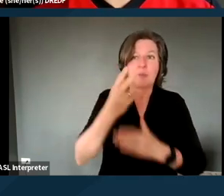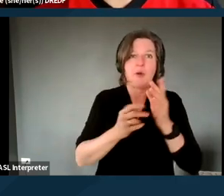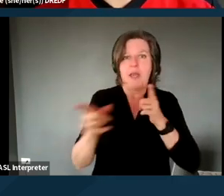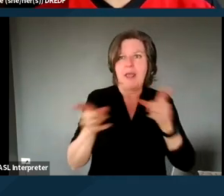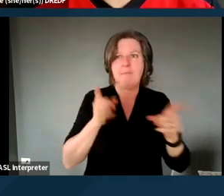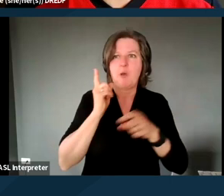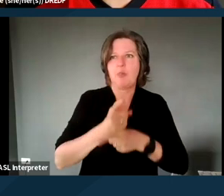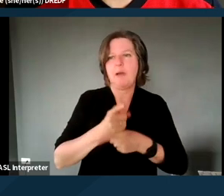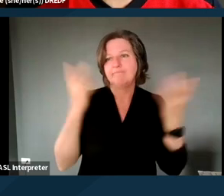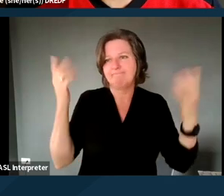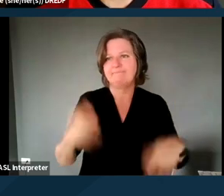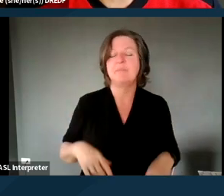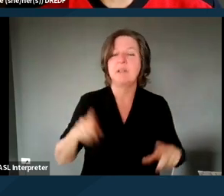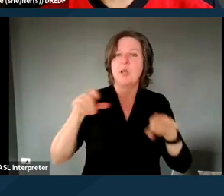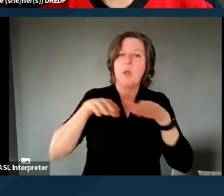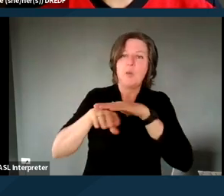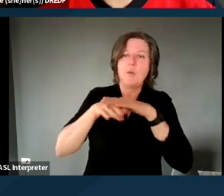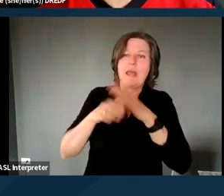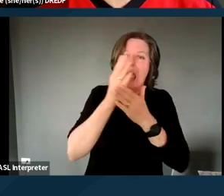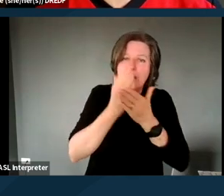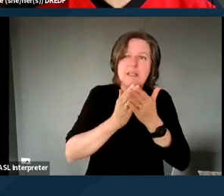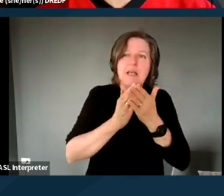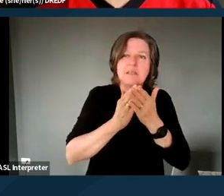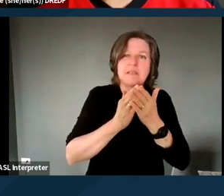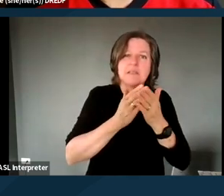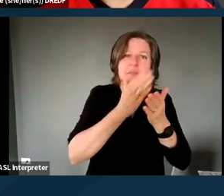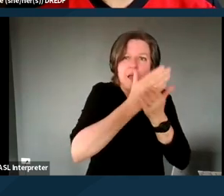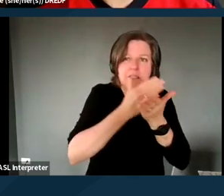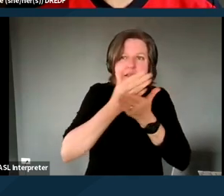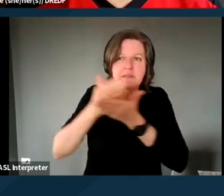You can access some elements of the CalAIM services,